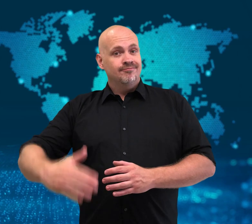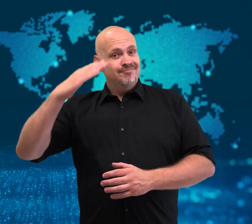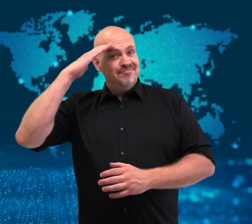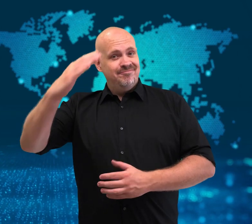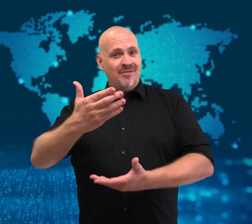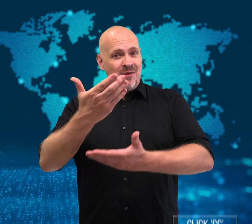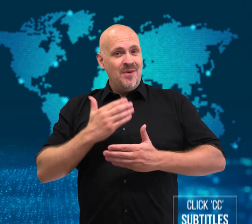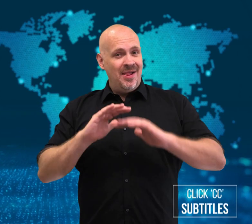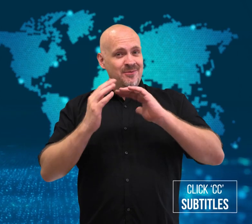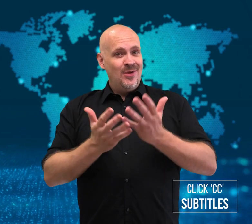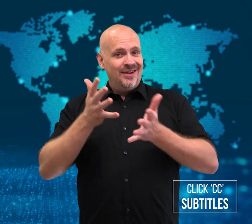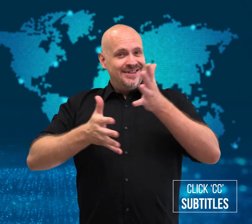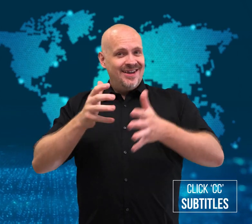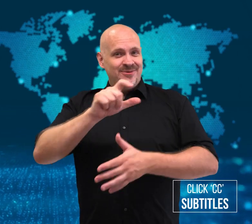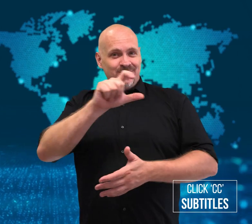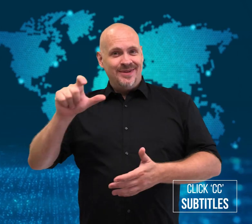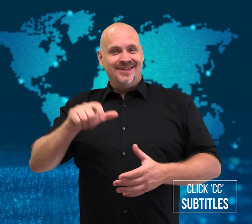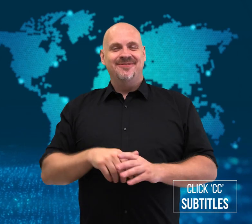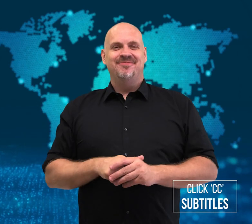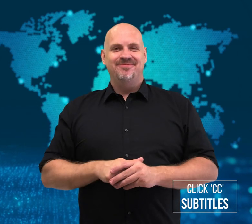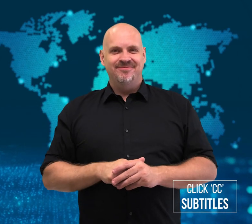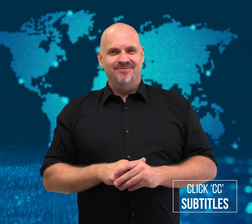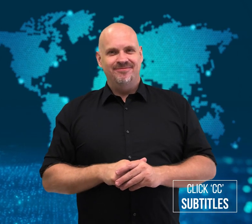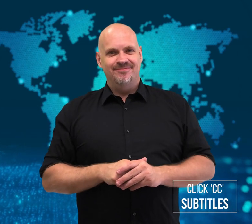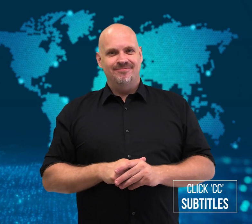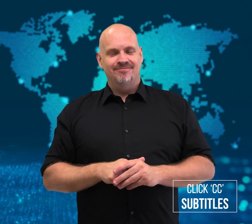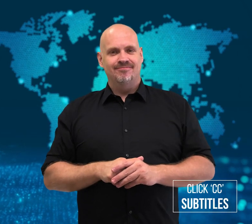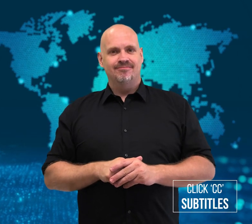Welcome to WorldSign Week!